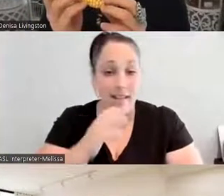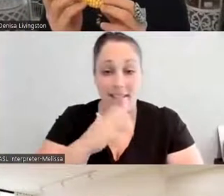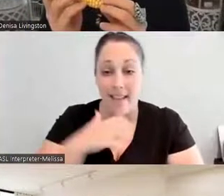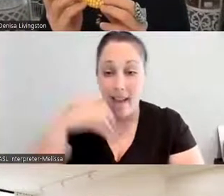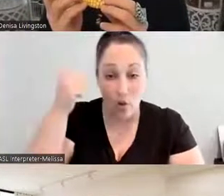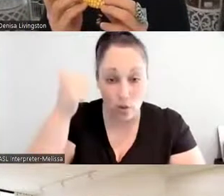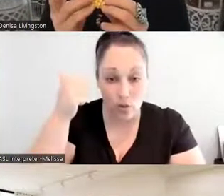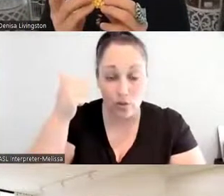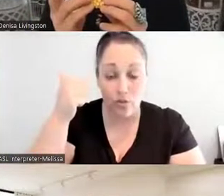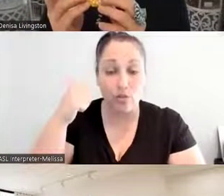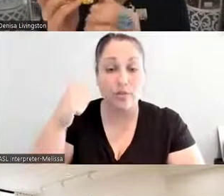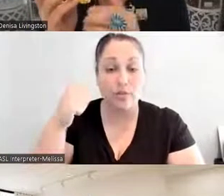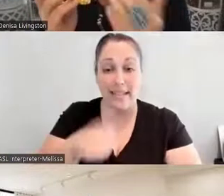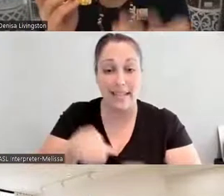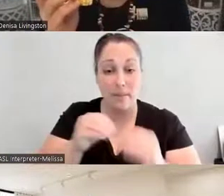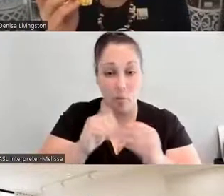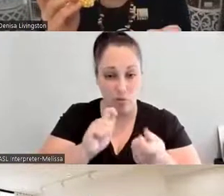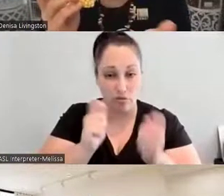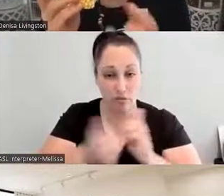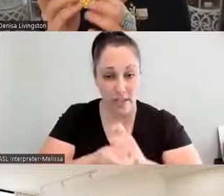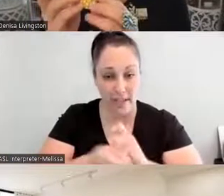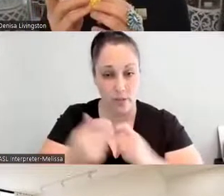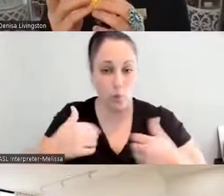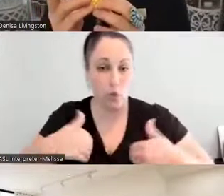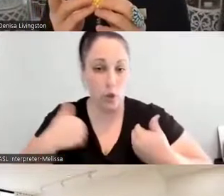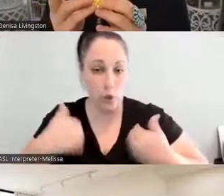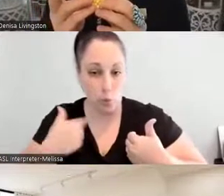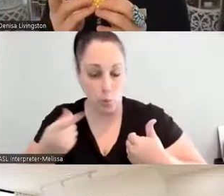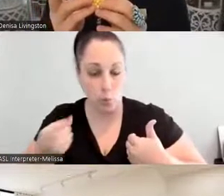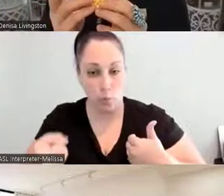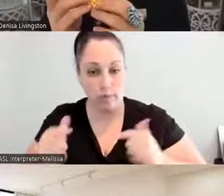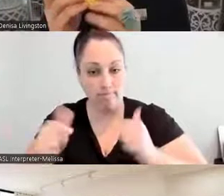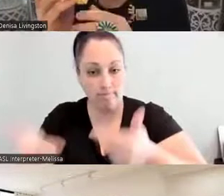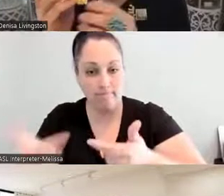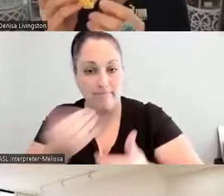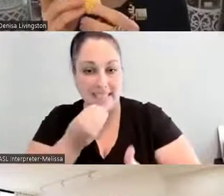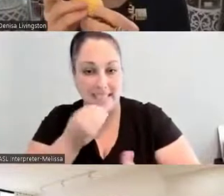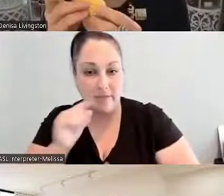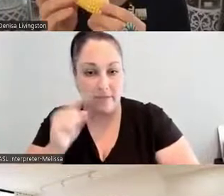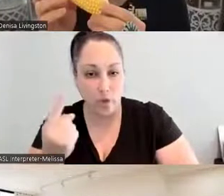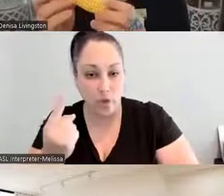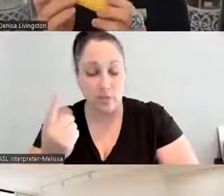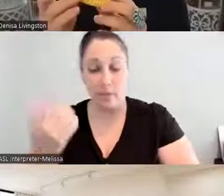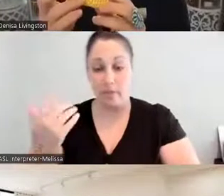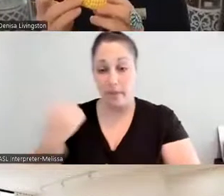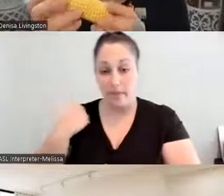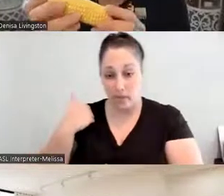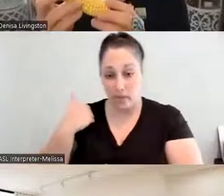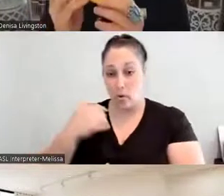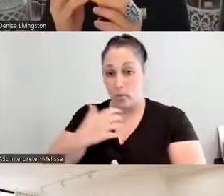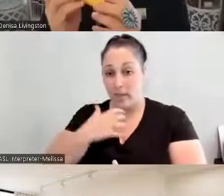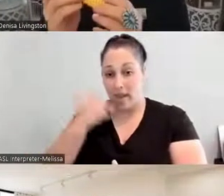And so before we would allow the elders to eat before, but we're also trying to practice, you know, because we know that